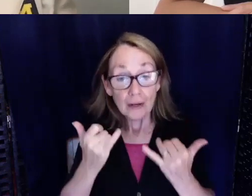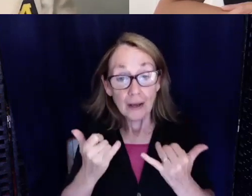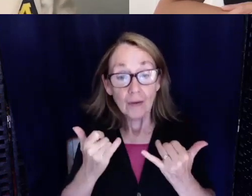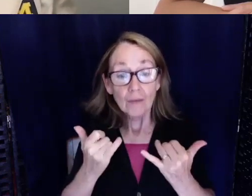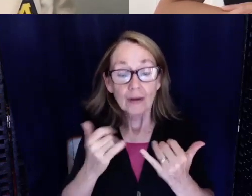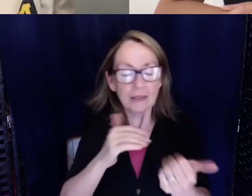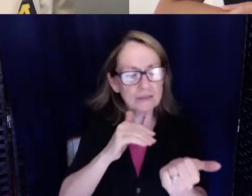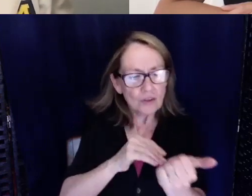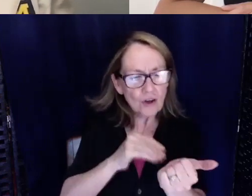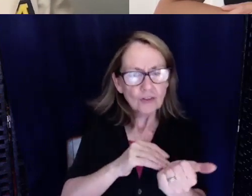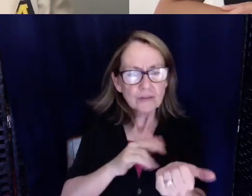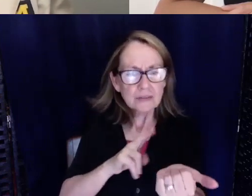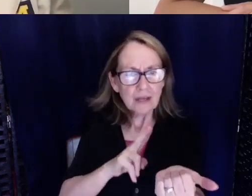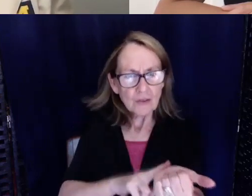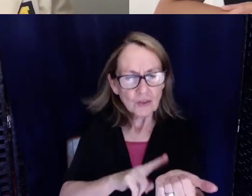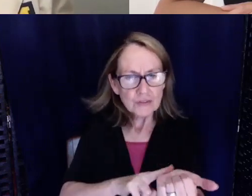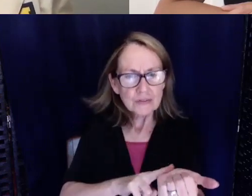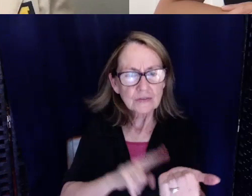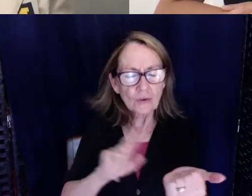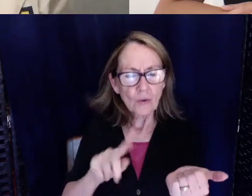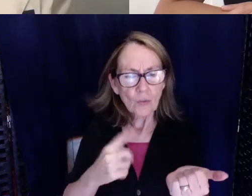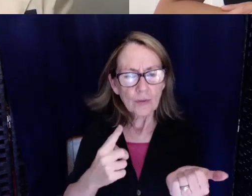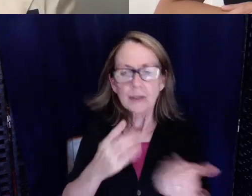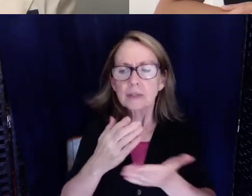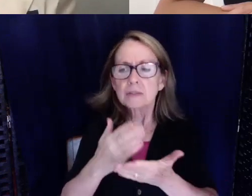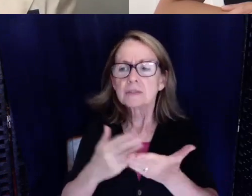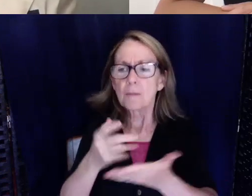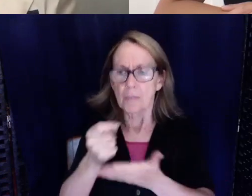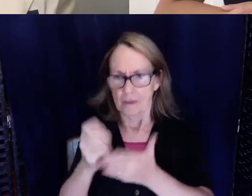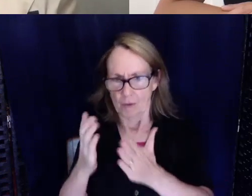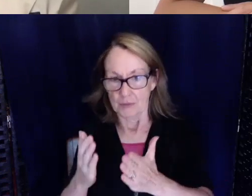nurses and and some of the therapists that can text.